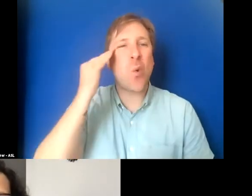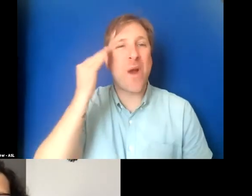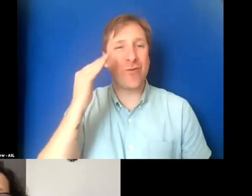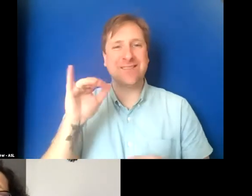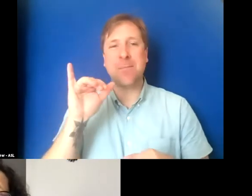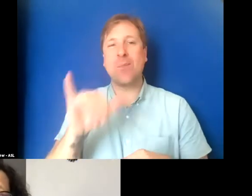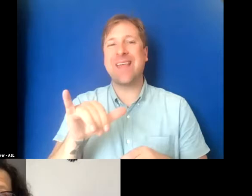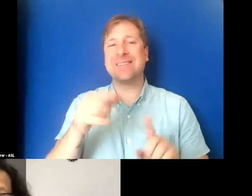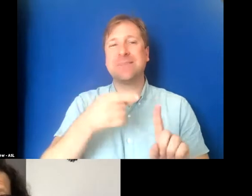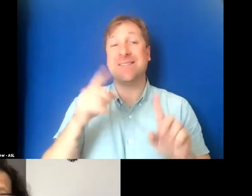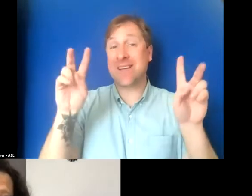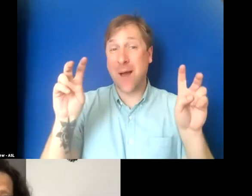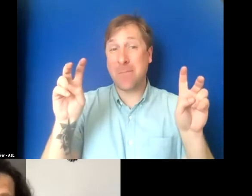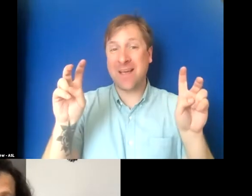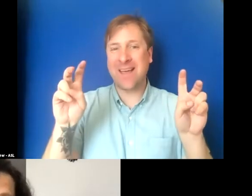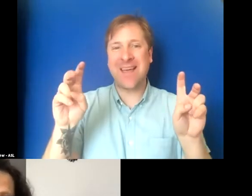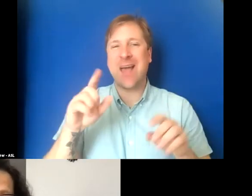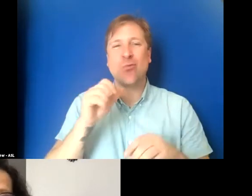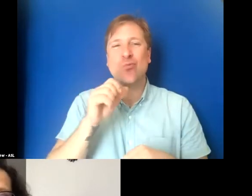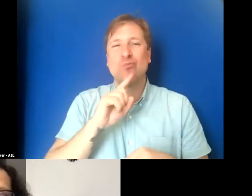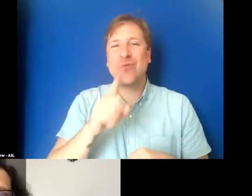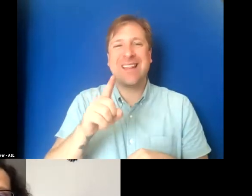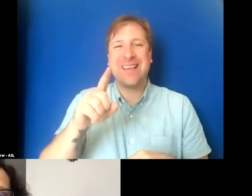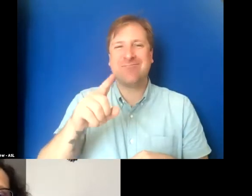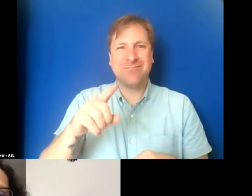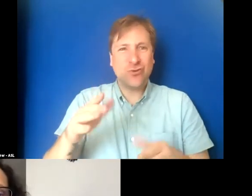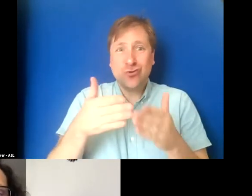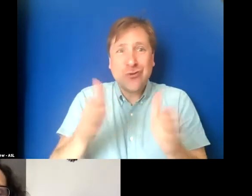And they just lack general phonetics and linguistics knowledge.